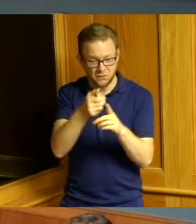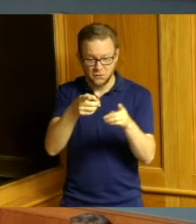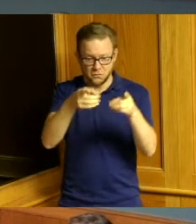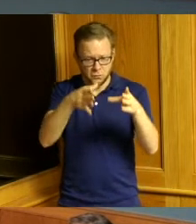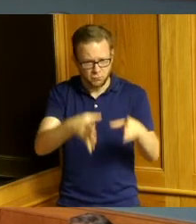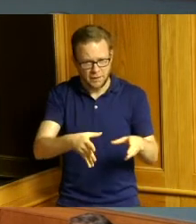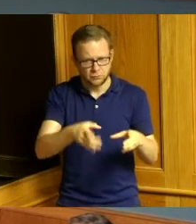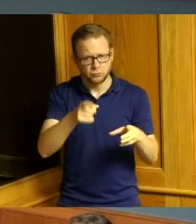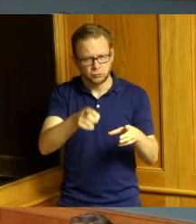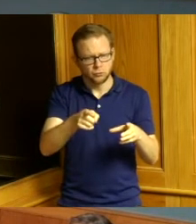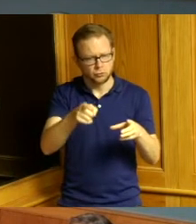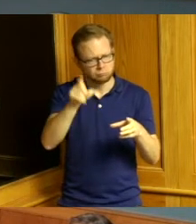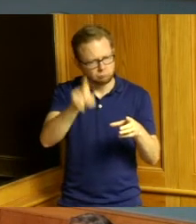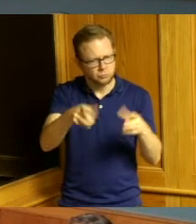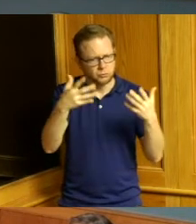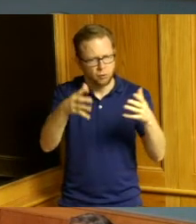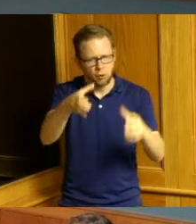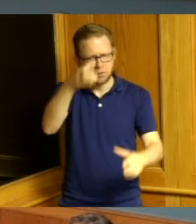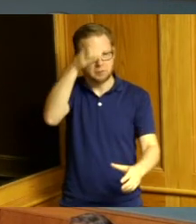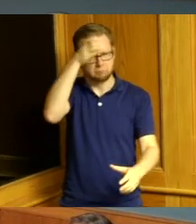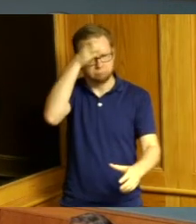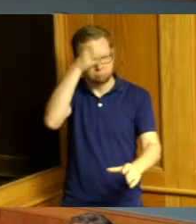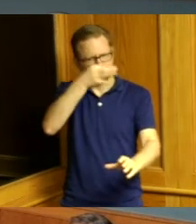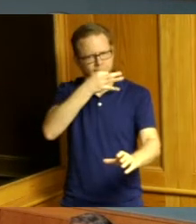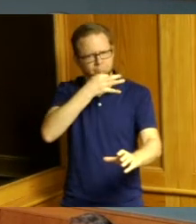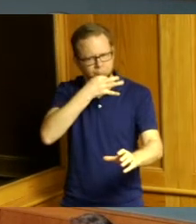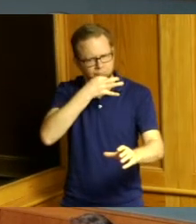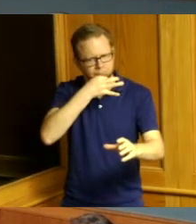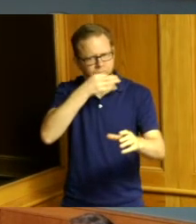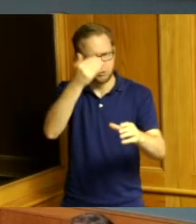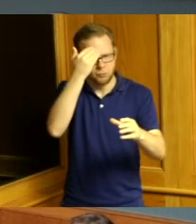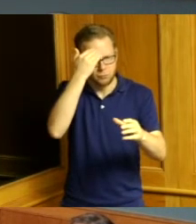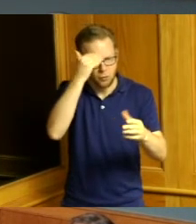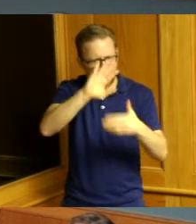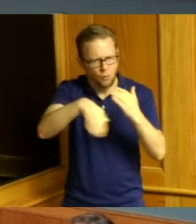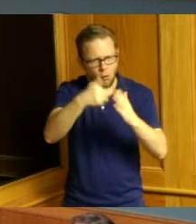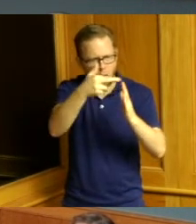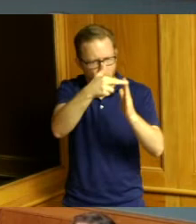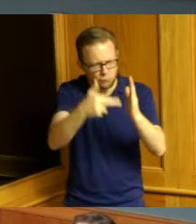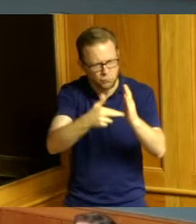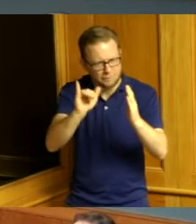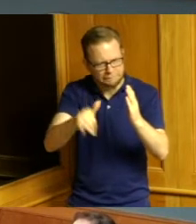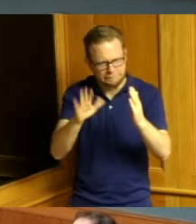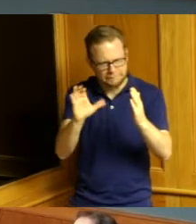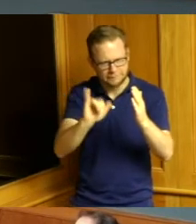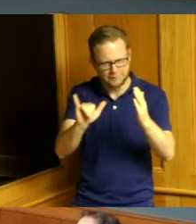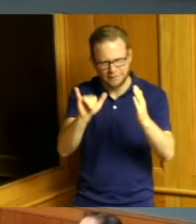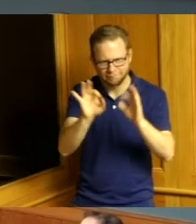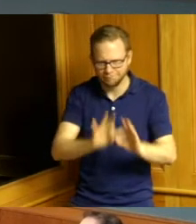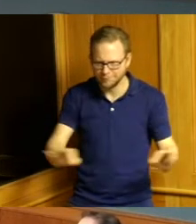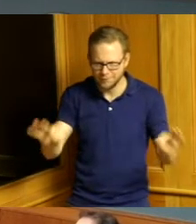regulations that would seem to be the number one criteria so I'm a little bit concerned